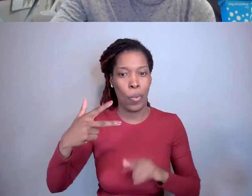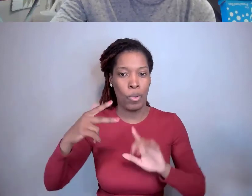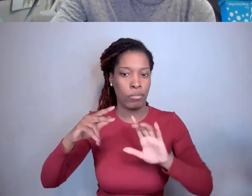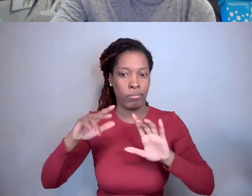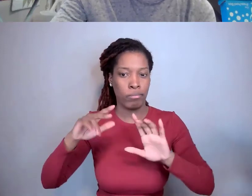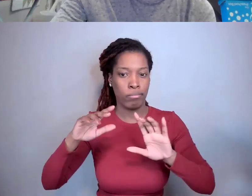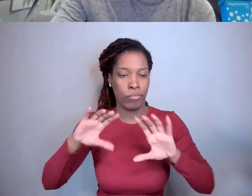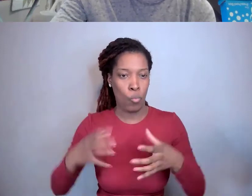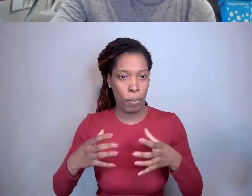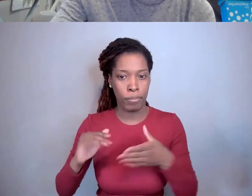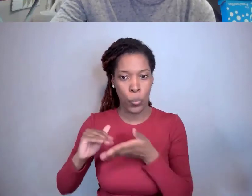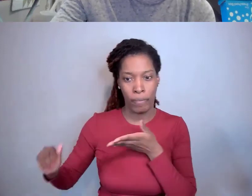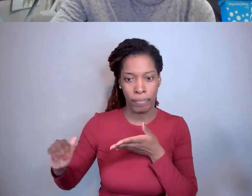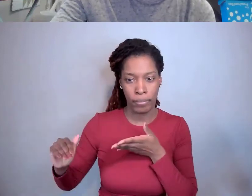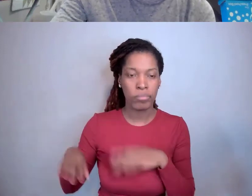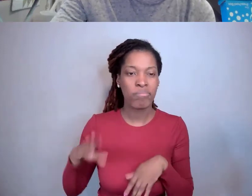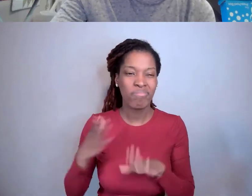You need prior approval from NIH.